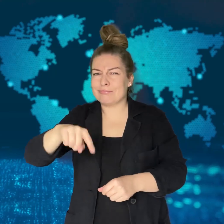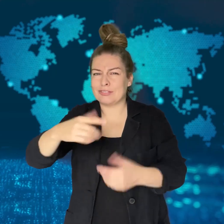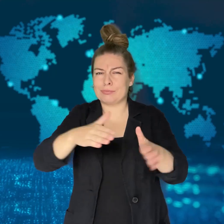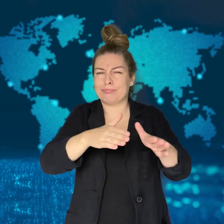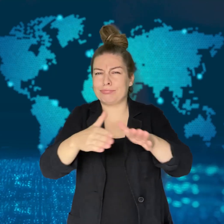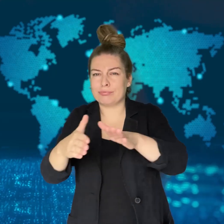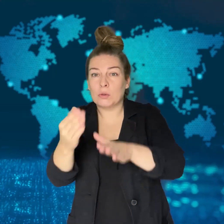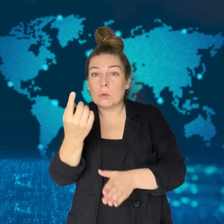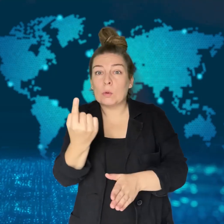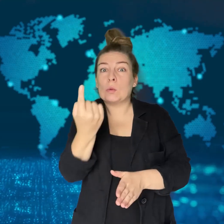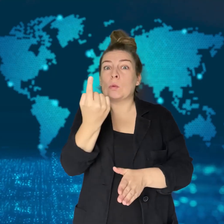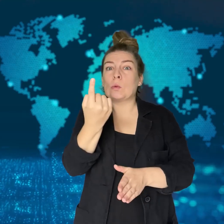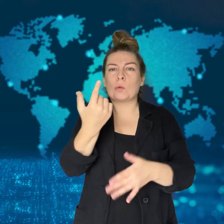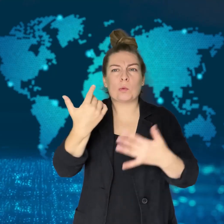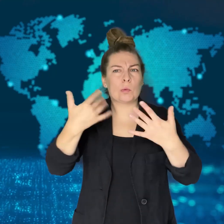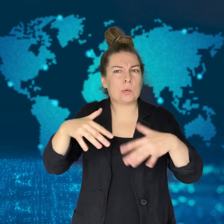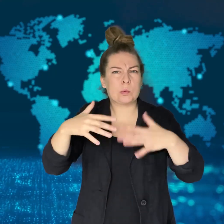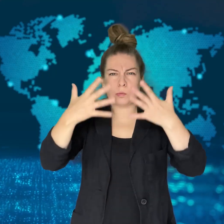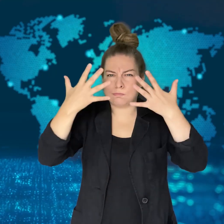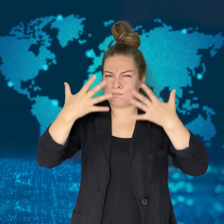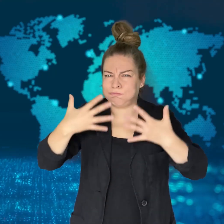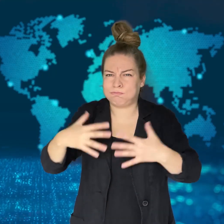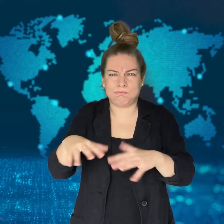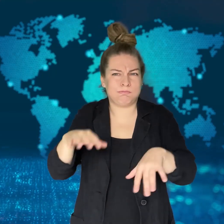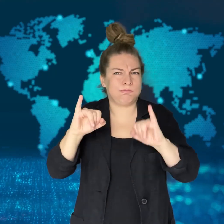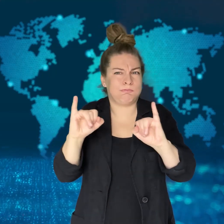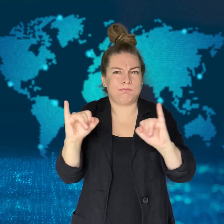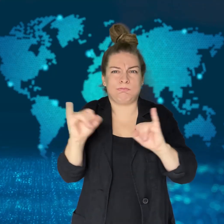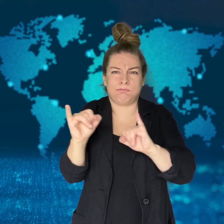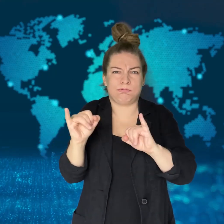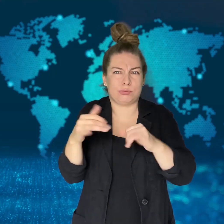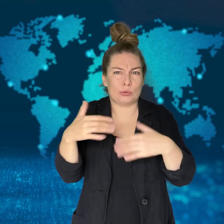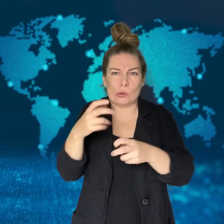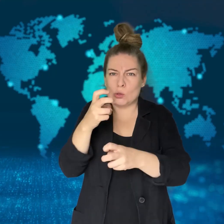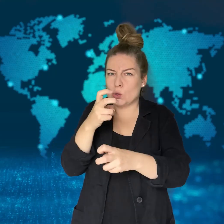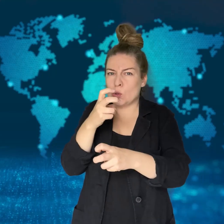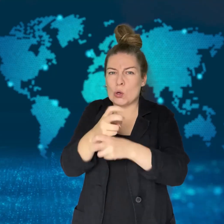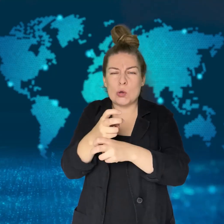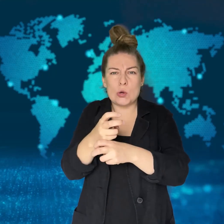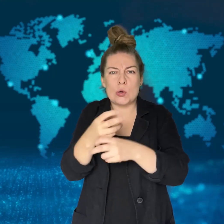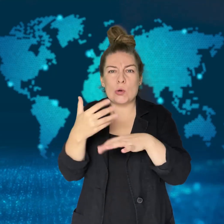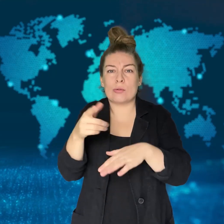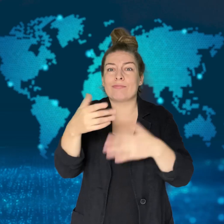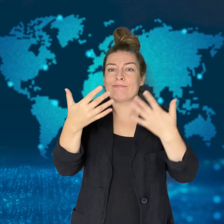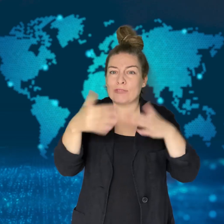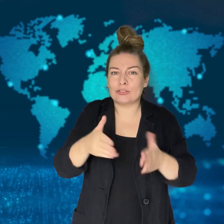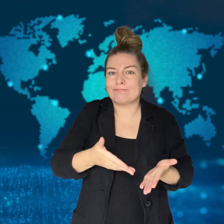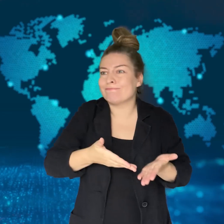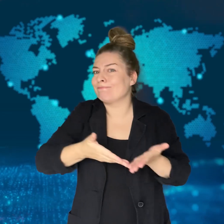3 woman and 1 man were found dead in a second home.